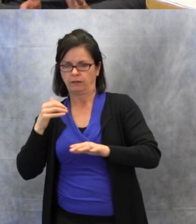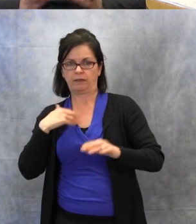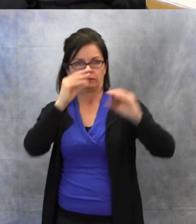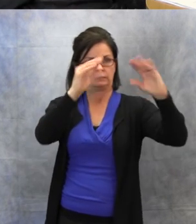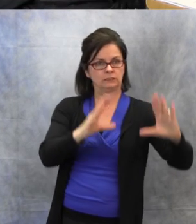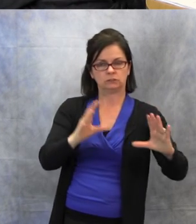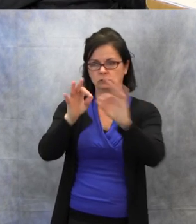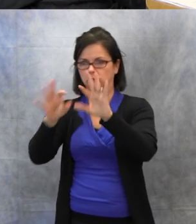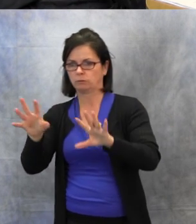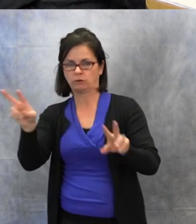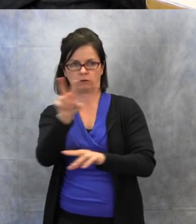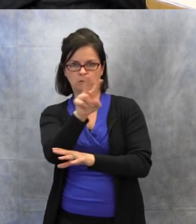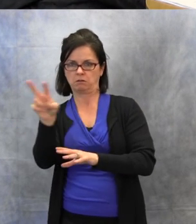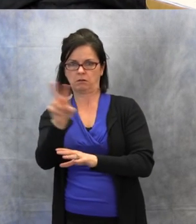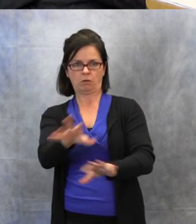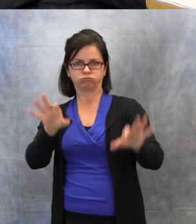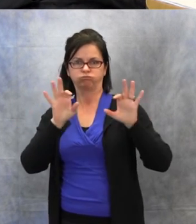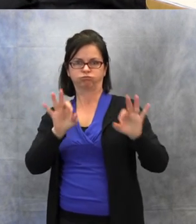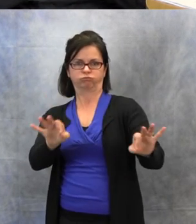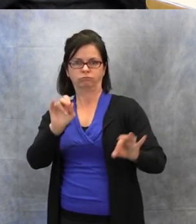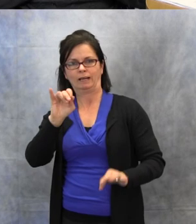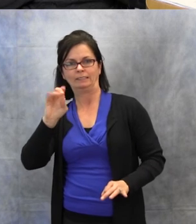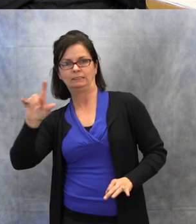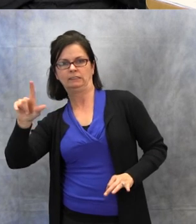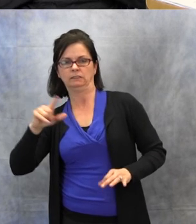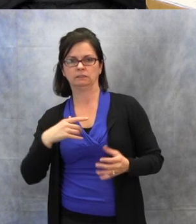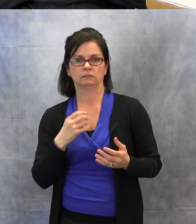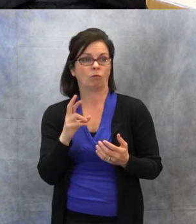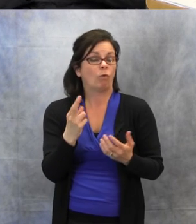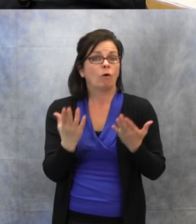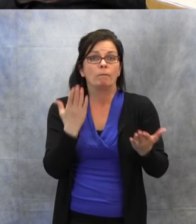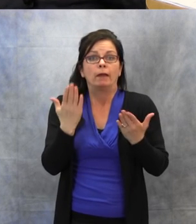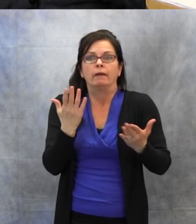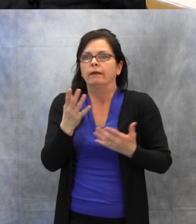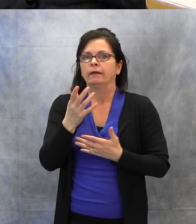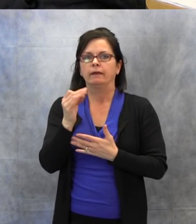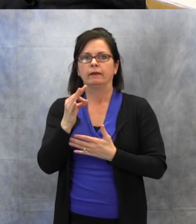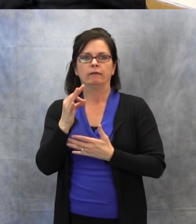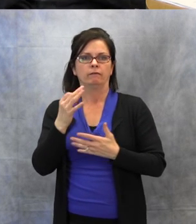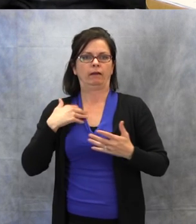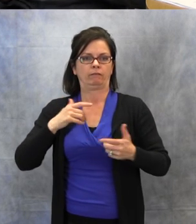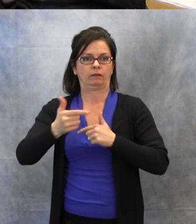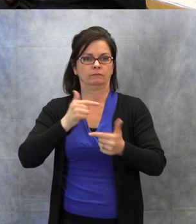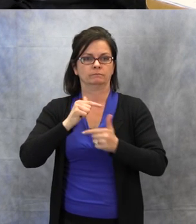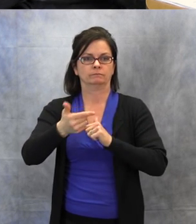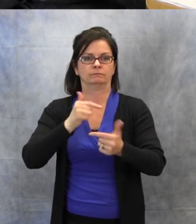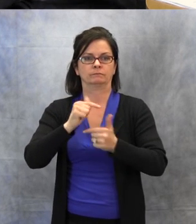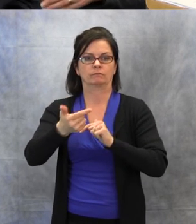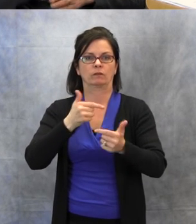or whatever else is being looked at. Are you using an interactive whiteboard, too and things?